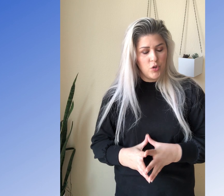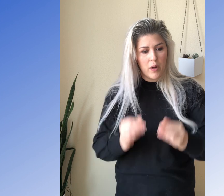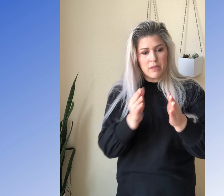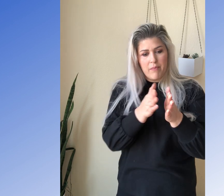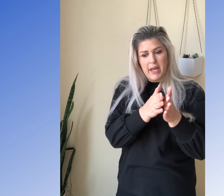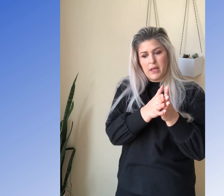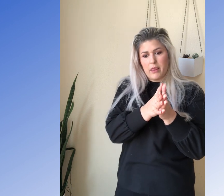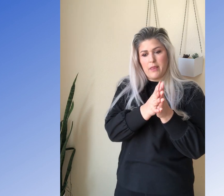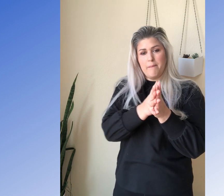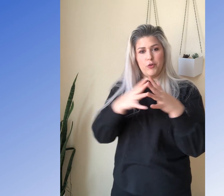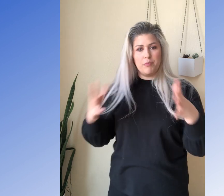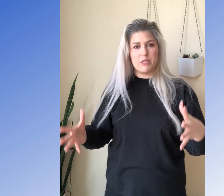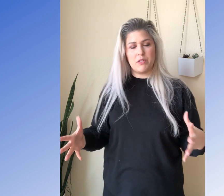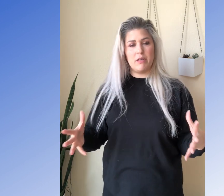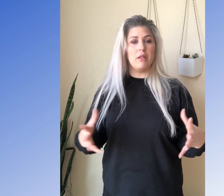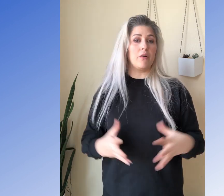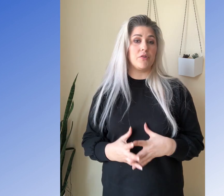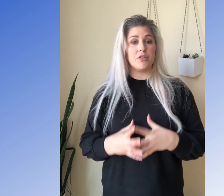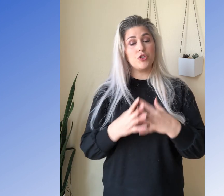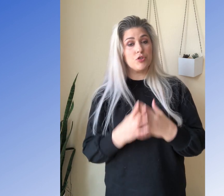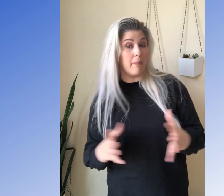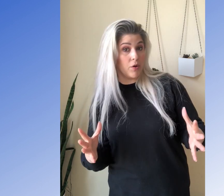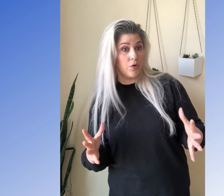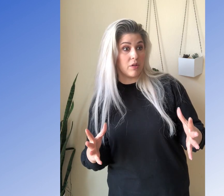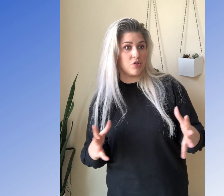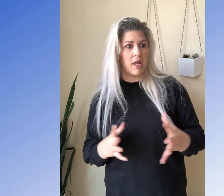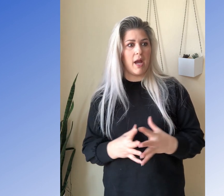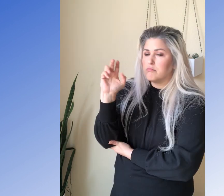you want to make the movements between letters as smooth as you can.